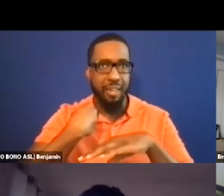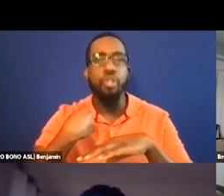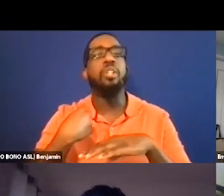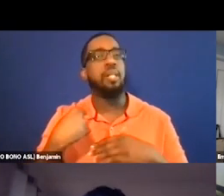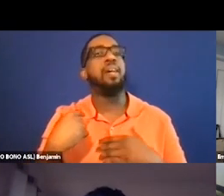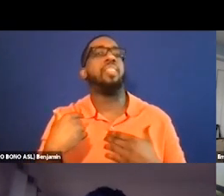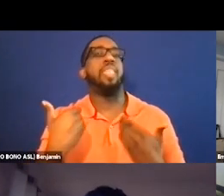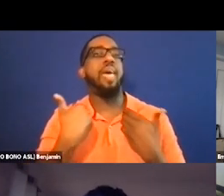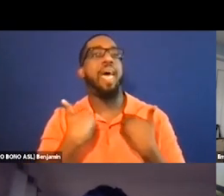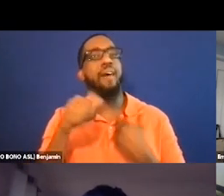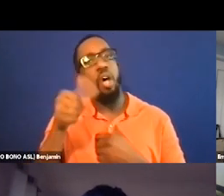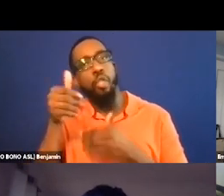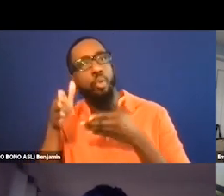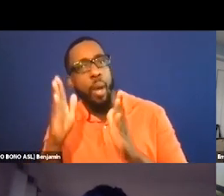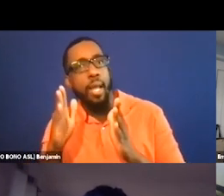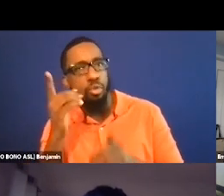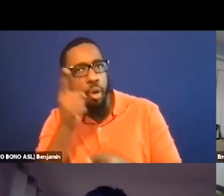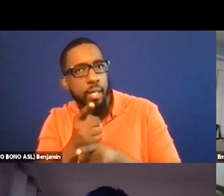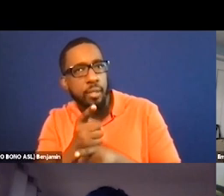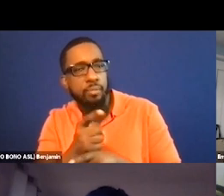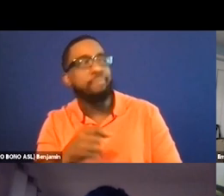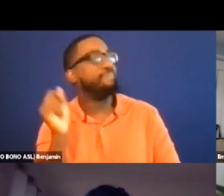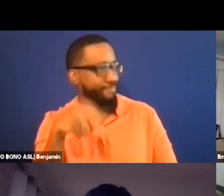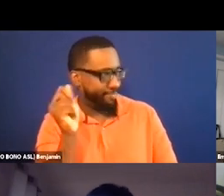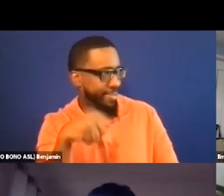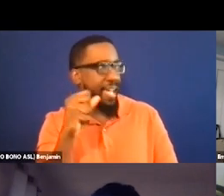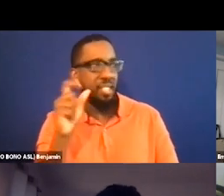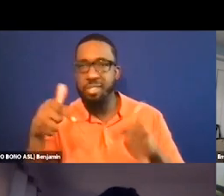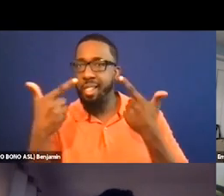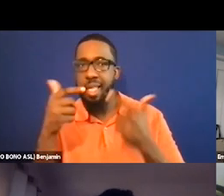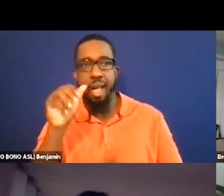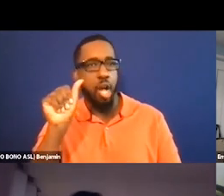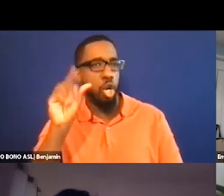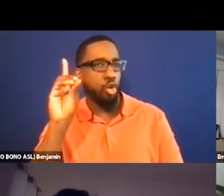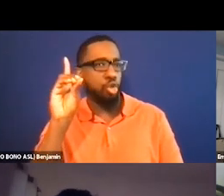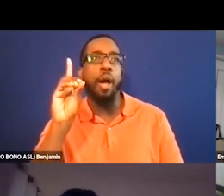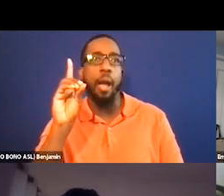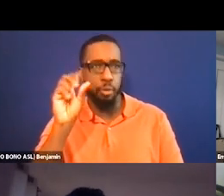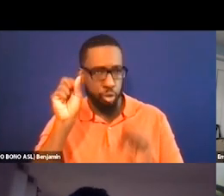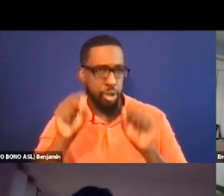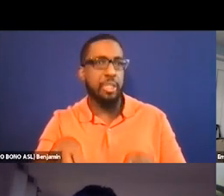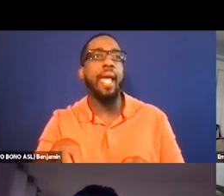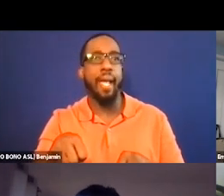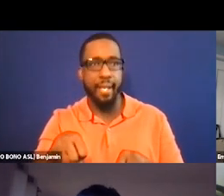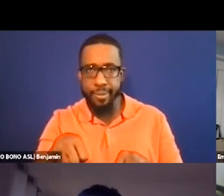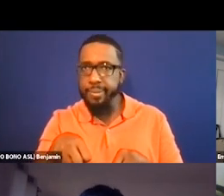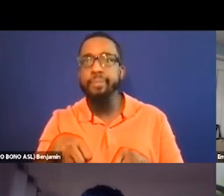alternative ways, right? That's right. Just a live audio describer can run around a hundred to